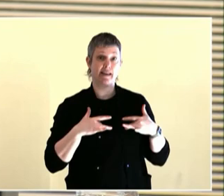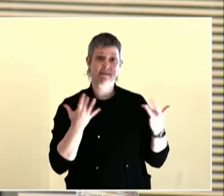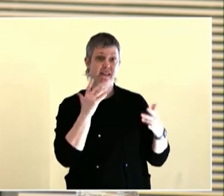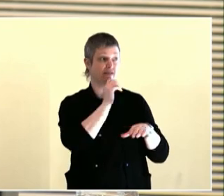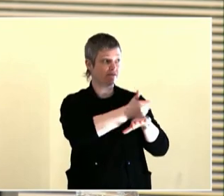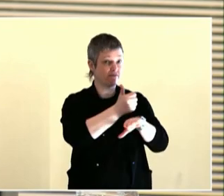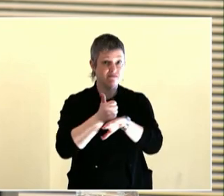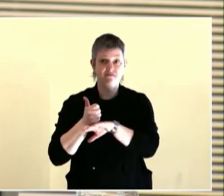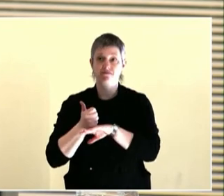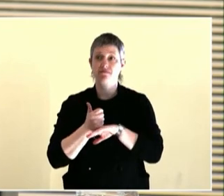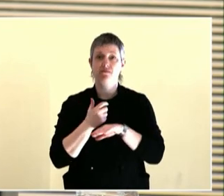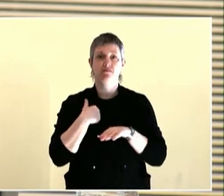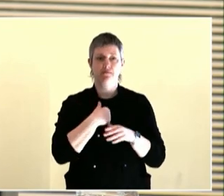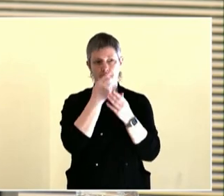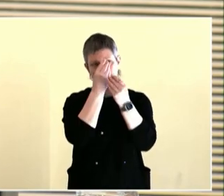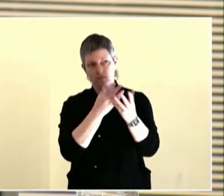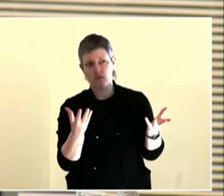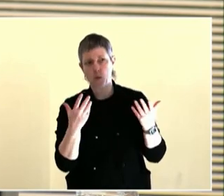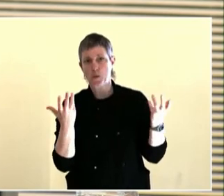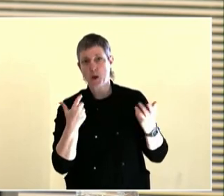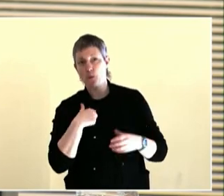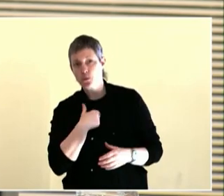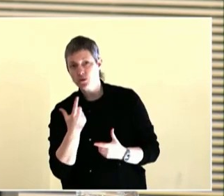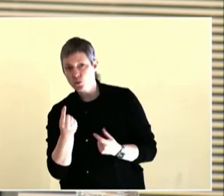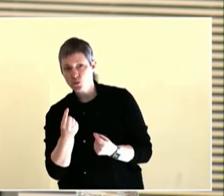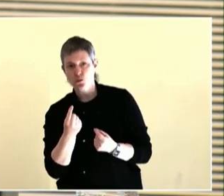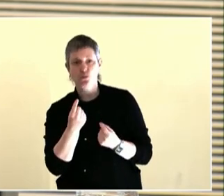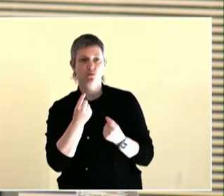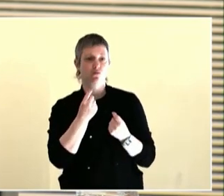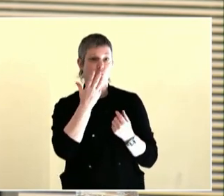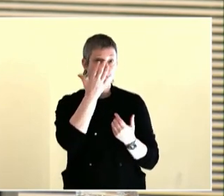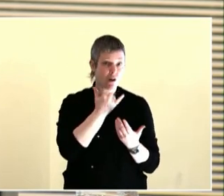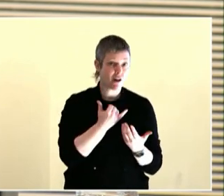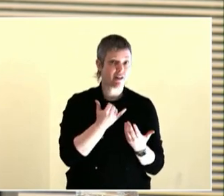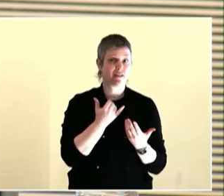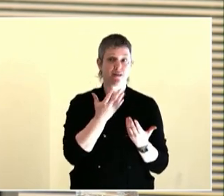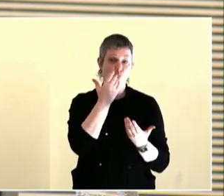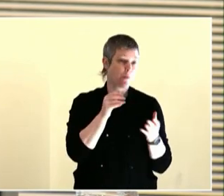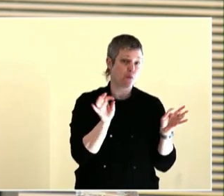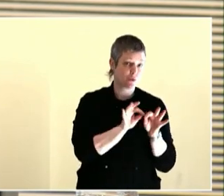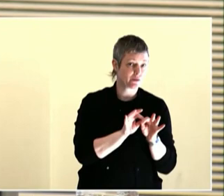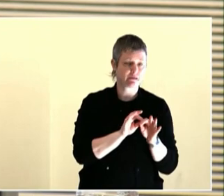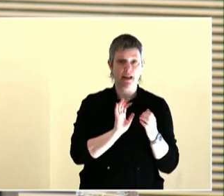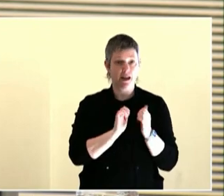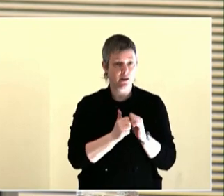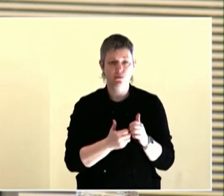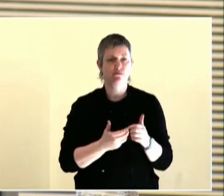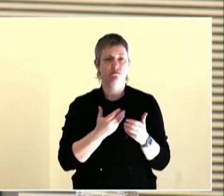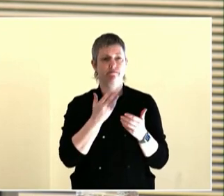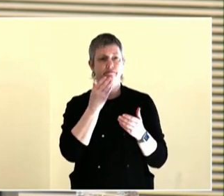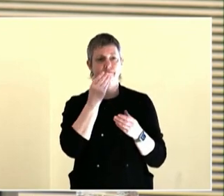activities accessible. We did everything in Spanish.